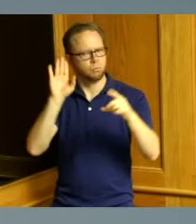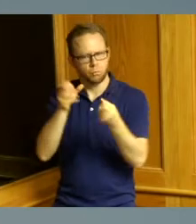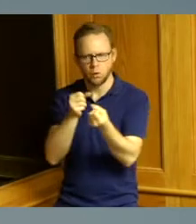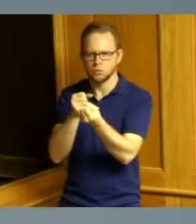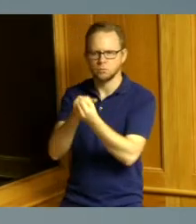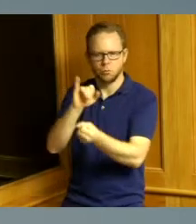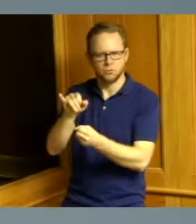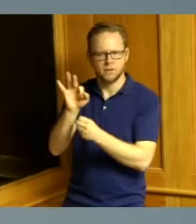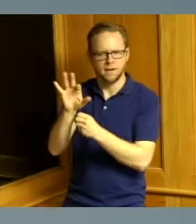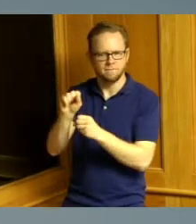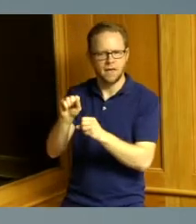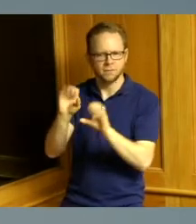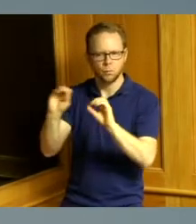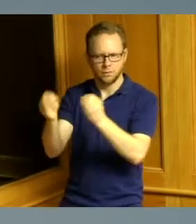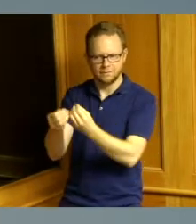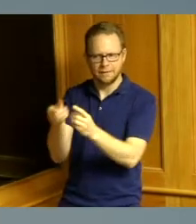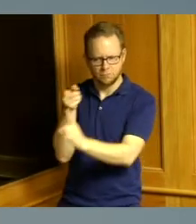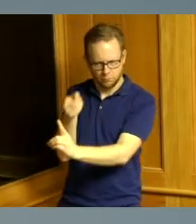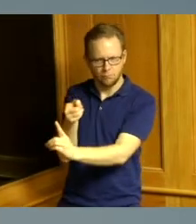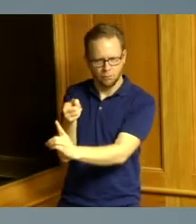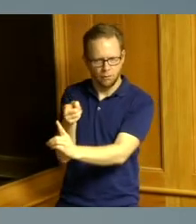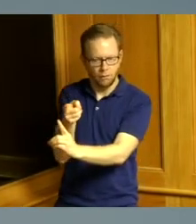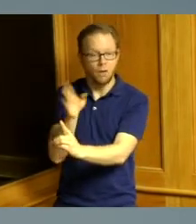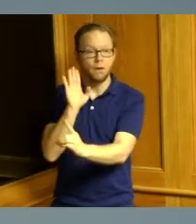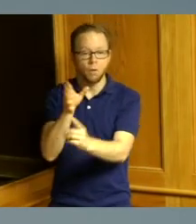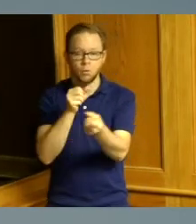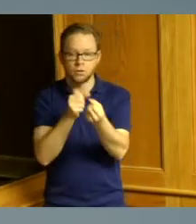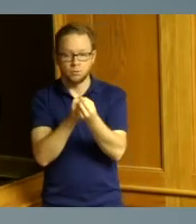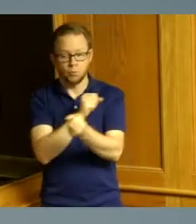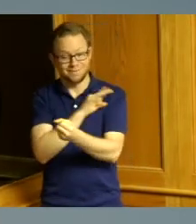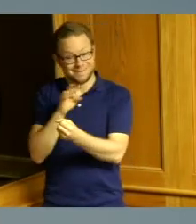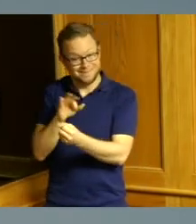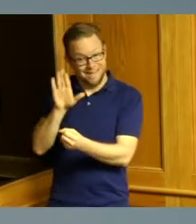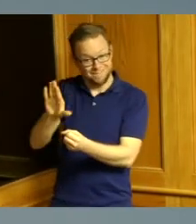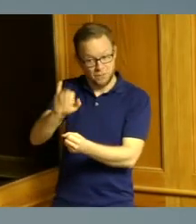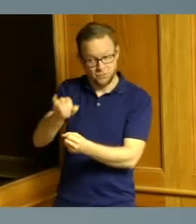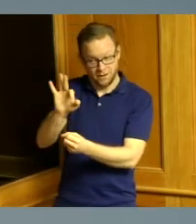Services organization on behalf of the employees of Job and Family Services and on behalf of all